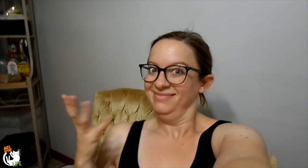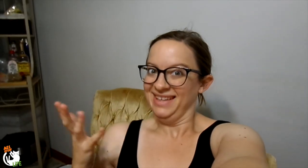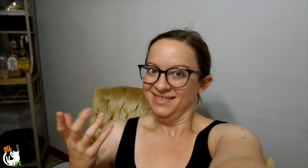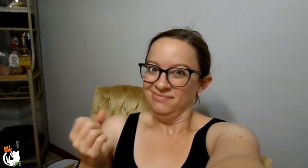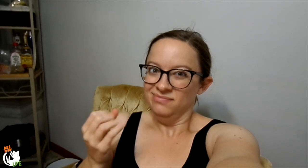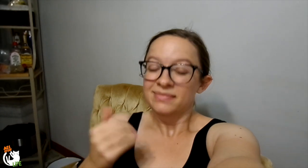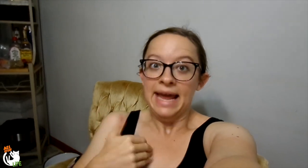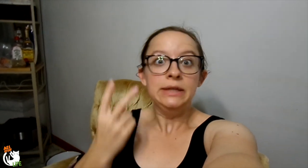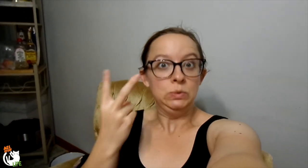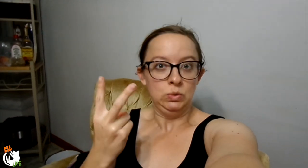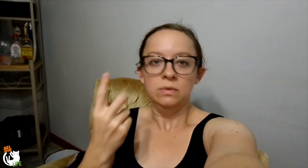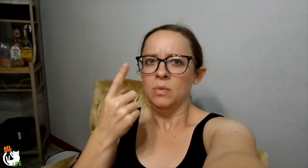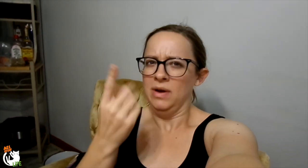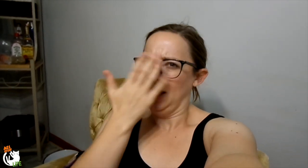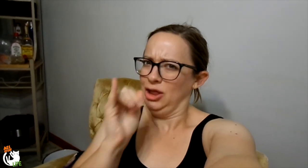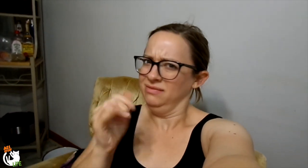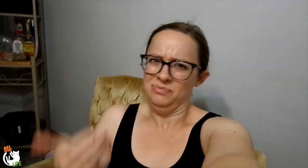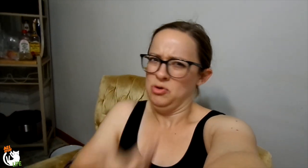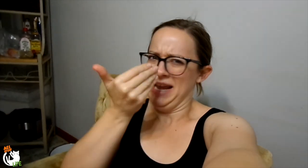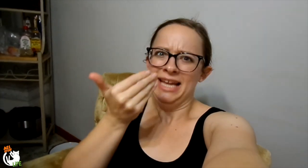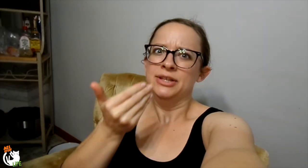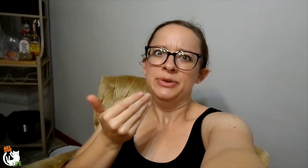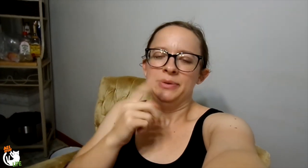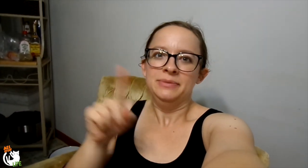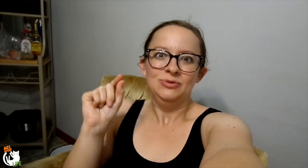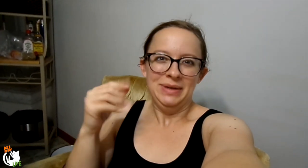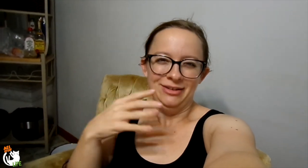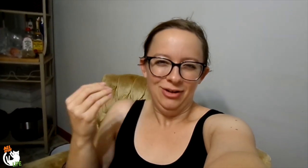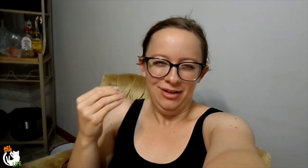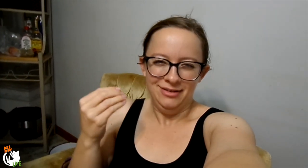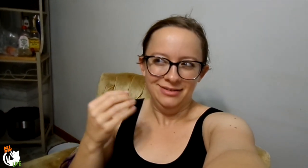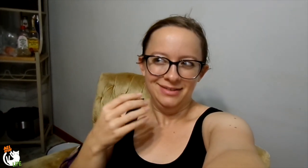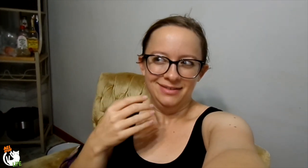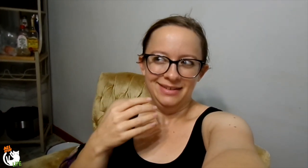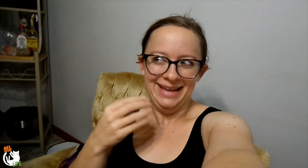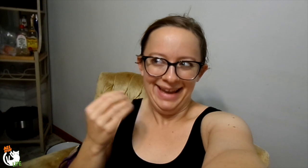So that's it. They did have two. One looked brand new but it was $20